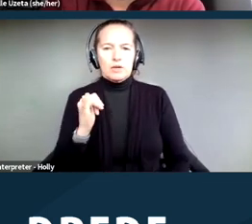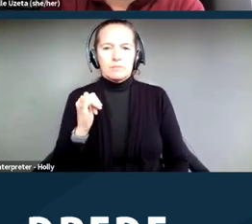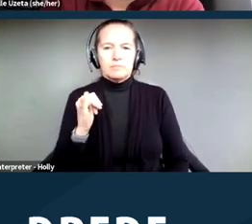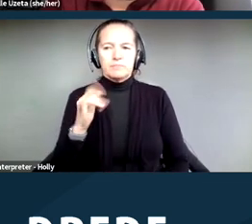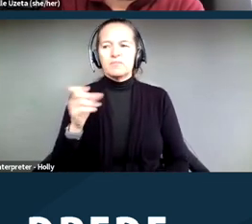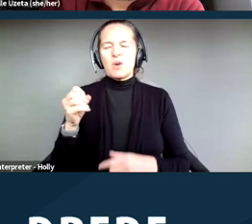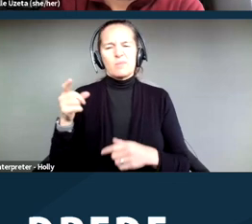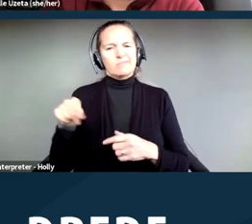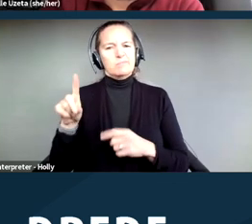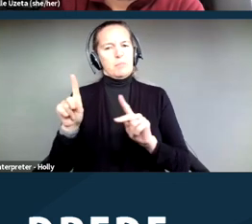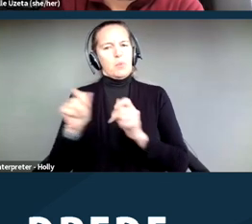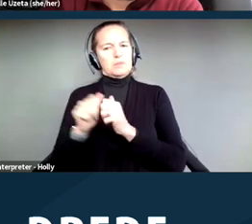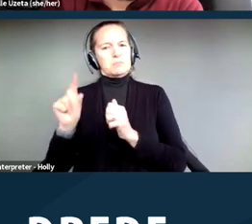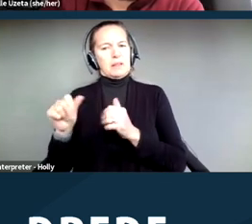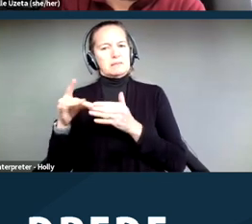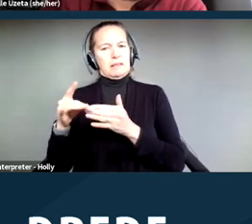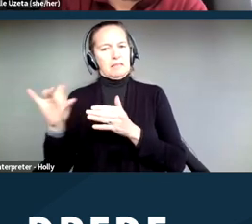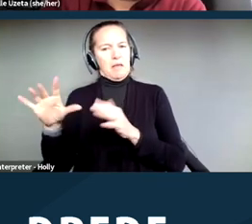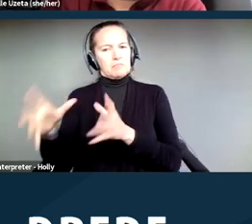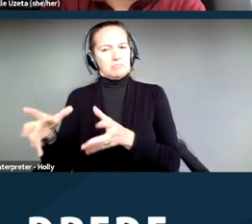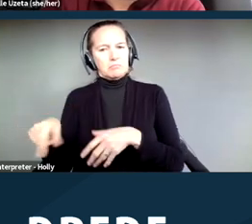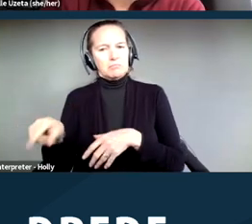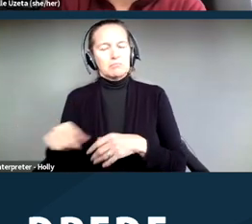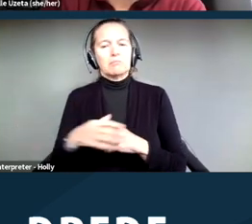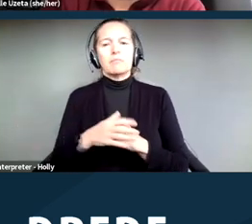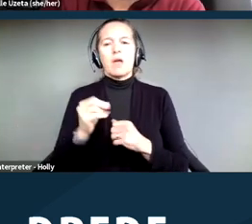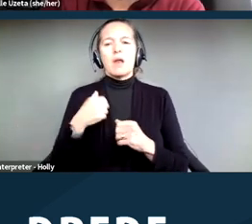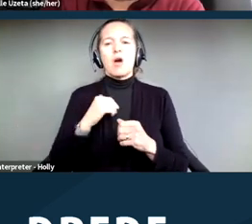Our mission is to advance the civil and human rights of people with disabilities